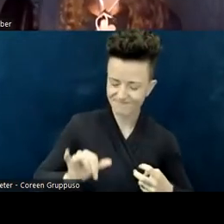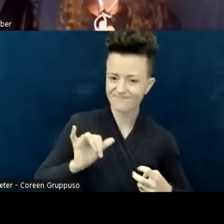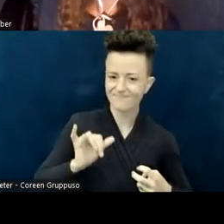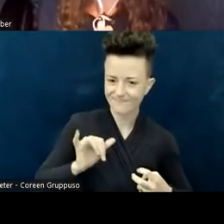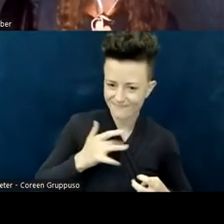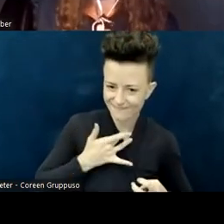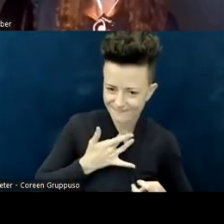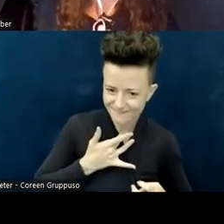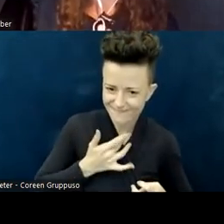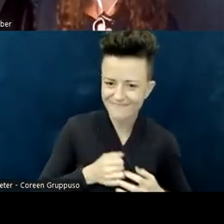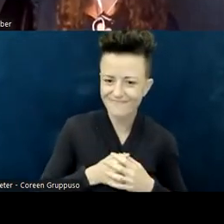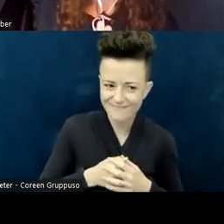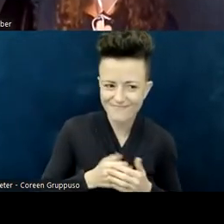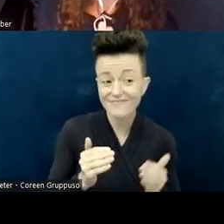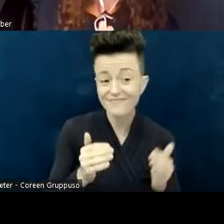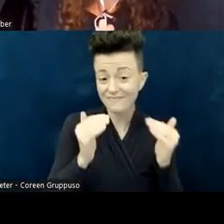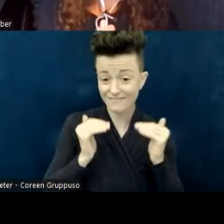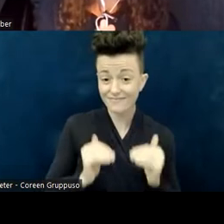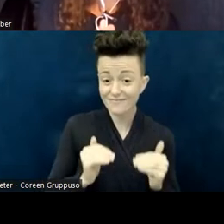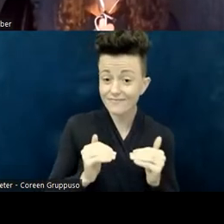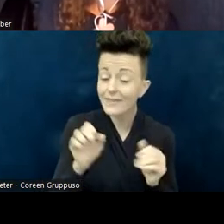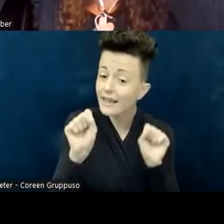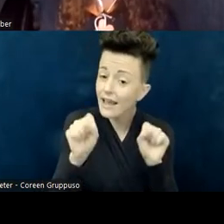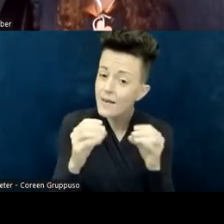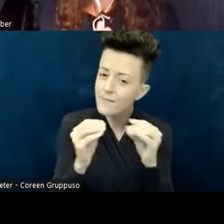as a spiritual practice and what assumptions you might bring